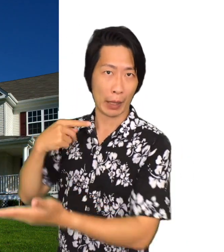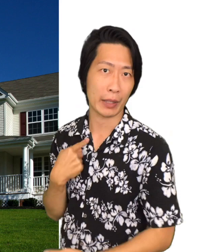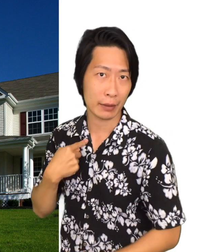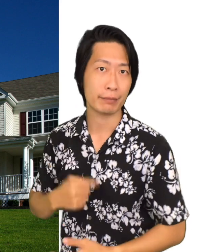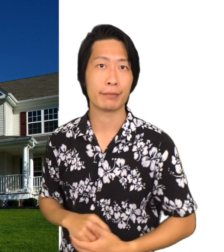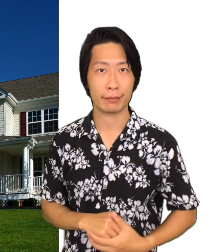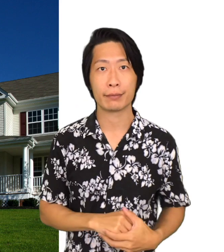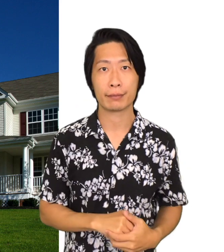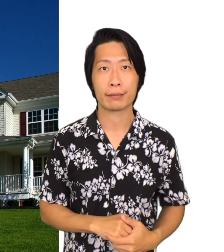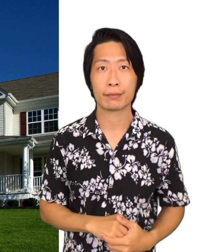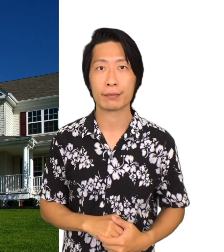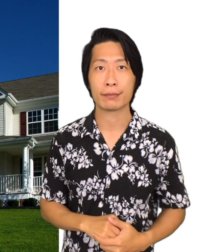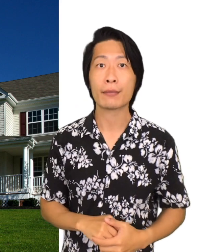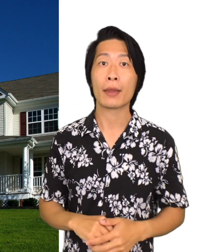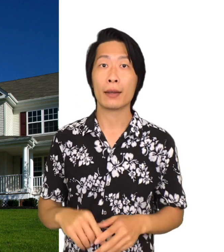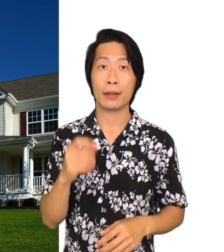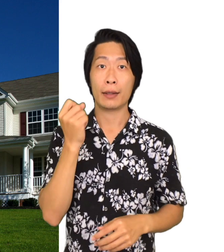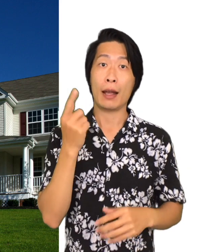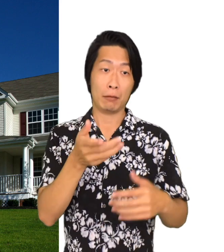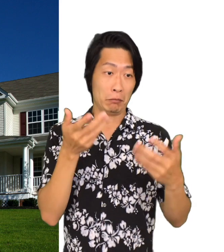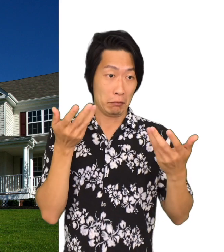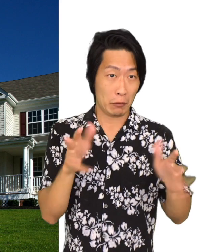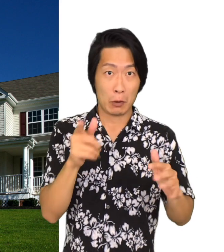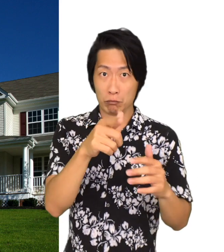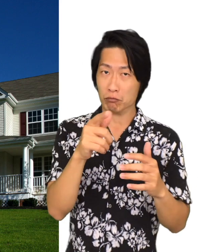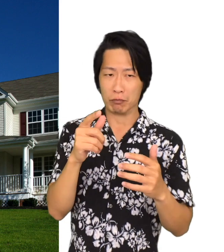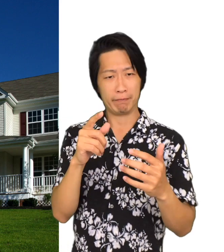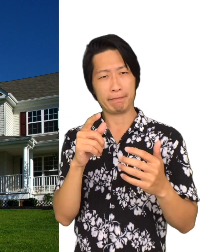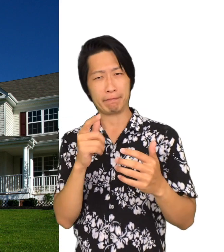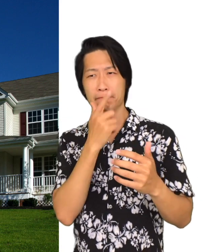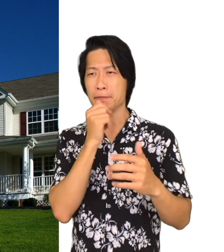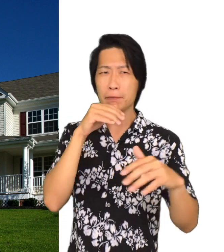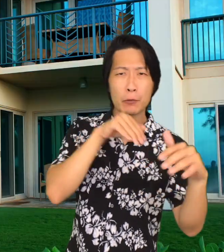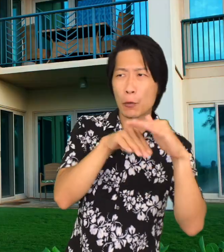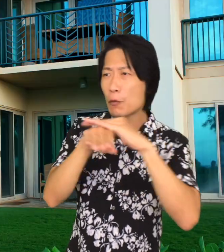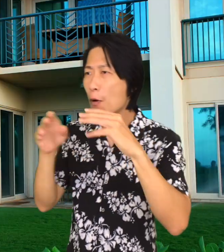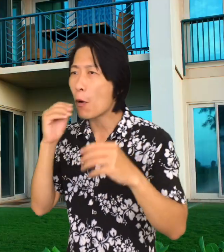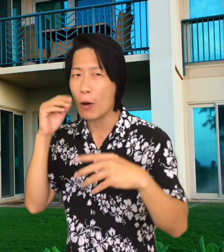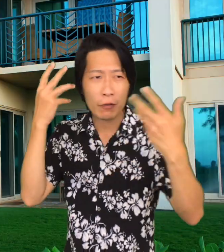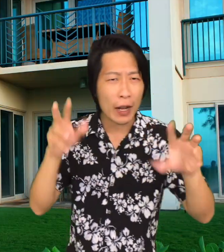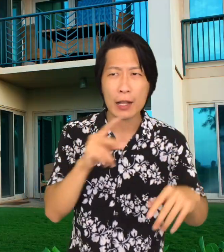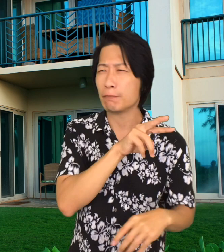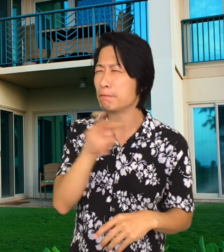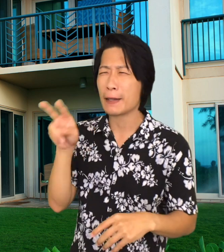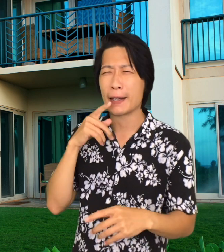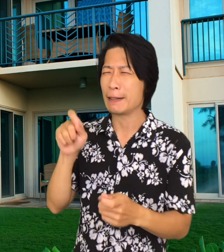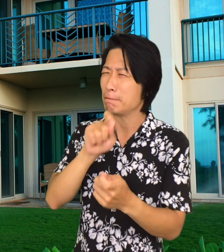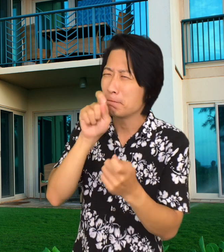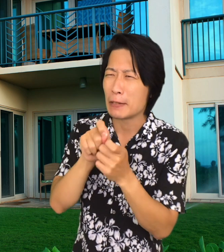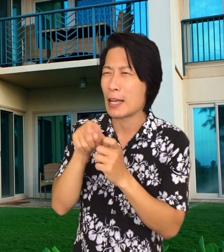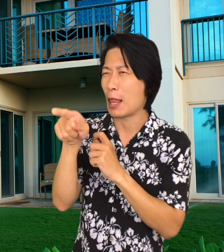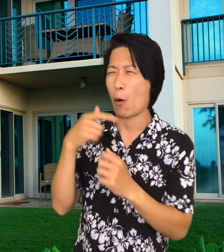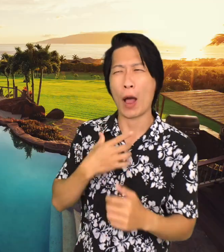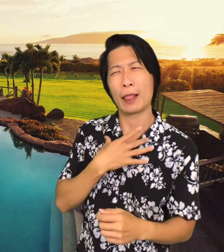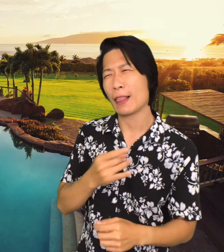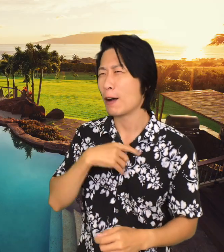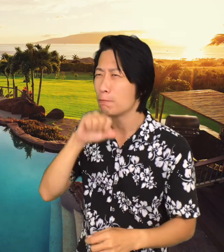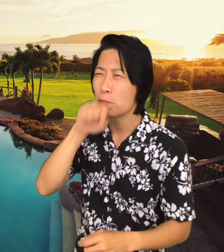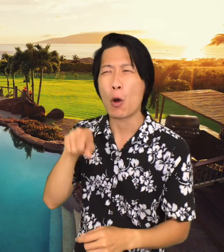their home to you. After you've decided on a few homes and you want to narrow it down to the ones that you absolutely